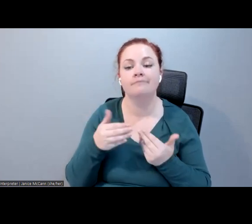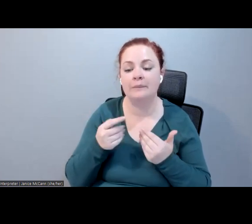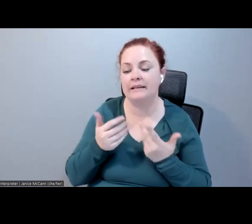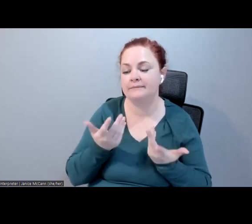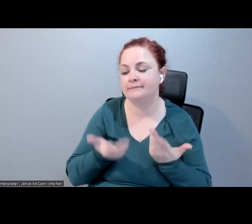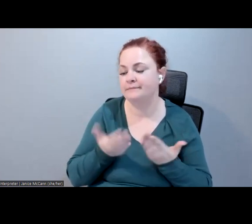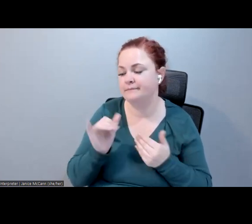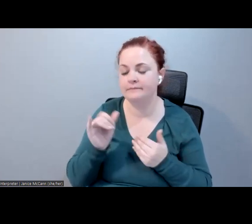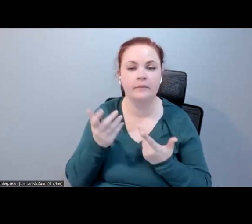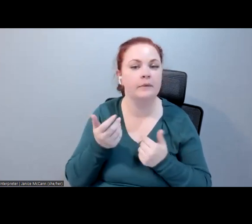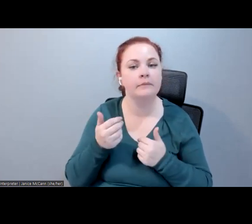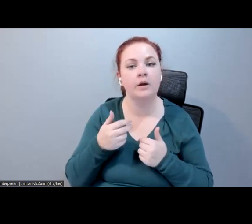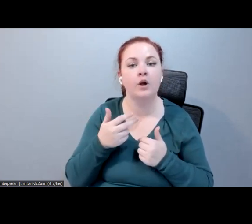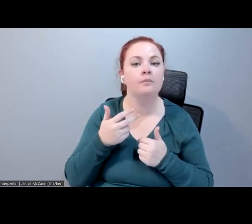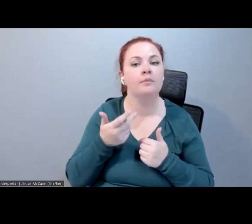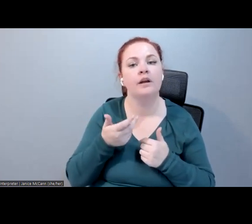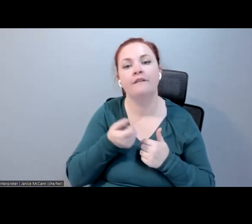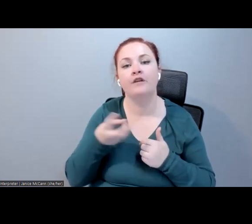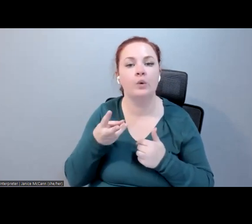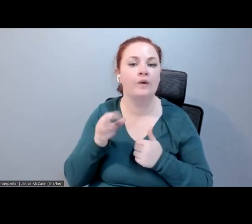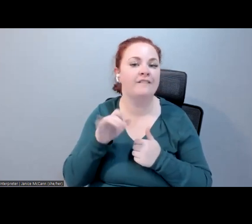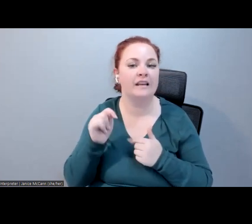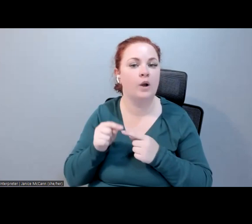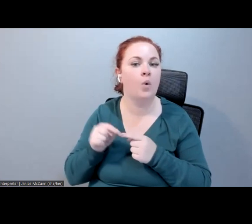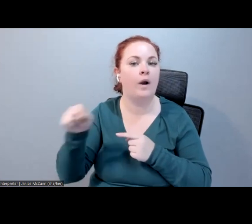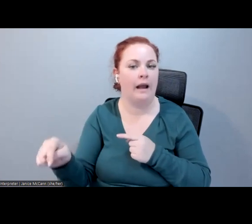feet away, or a few feet away, so you are not overwhelmed by